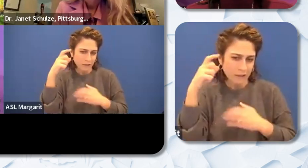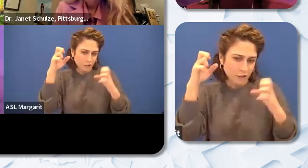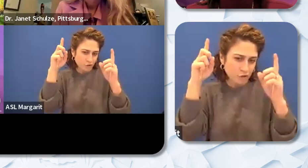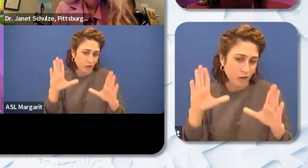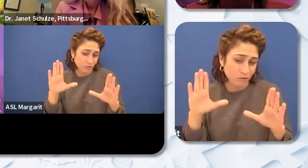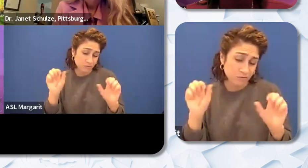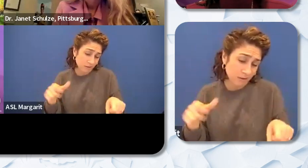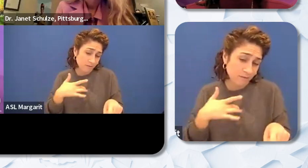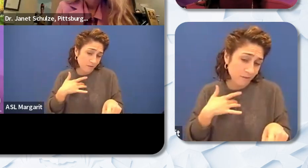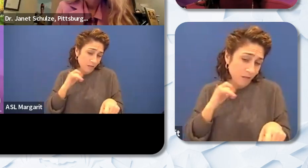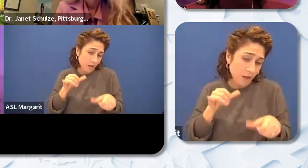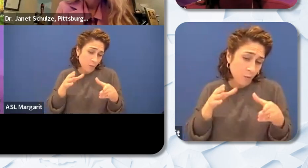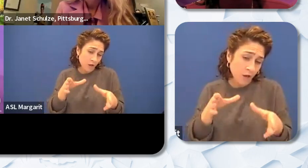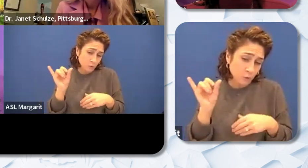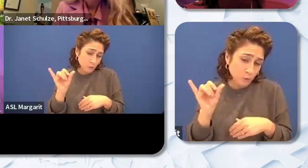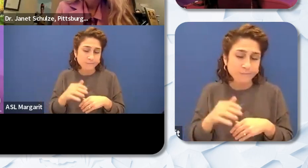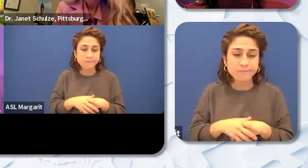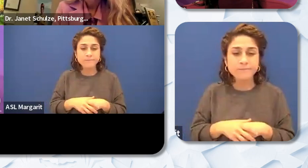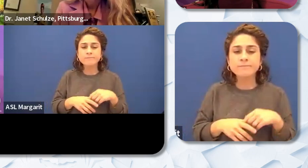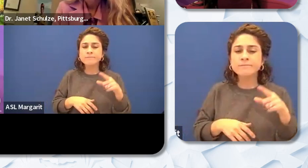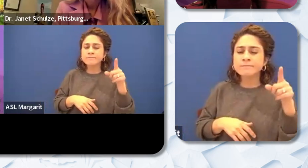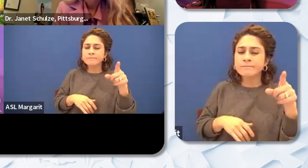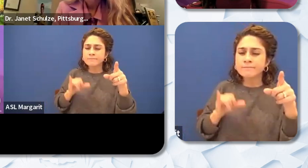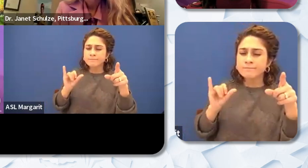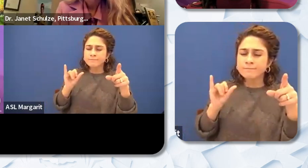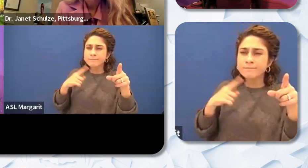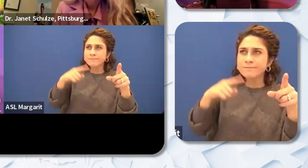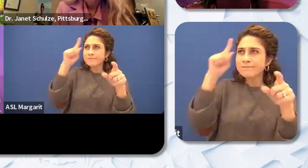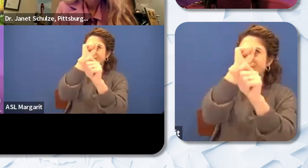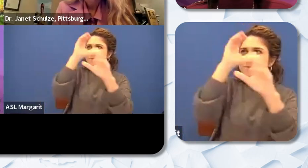sharing but I am imagining that Adora and Dr. Schulze are chomping at the bit wanting to jump